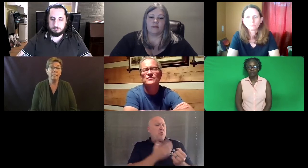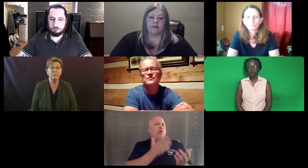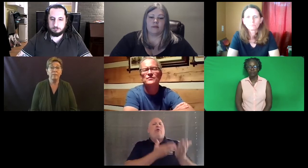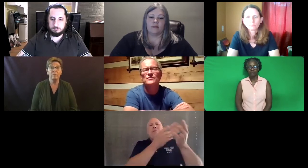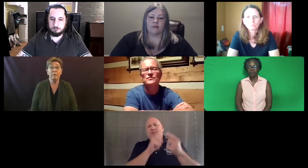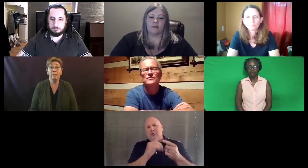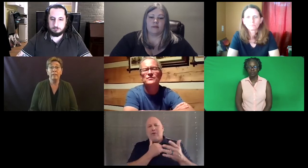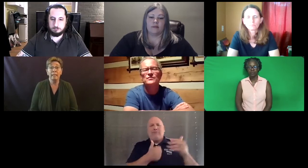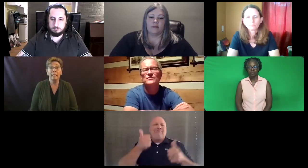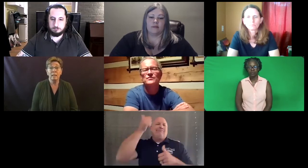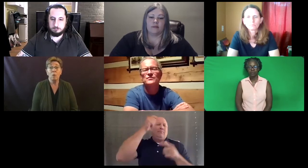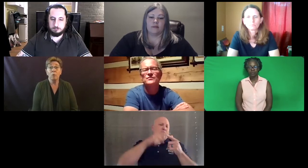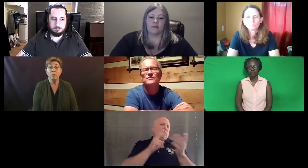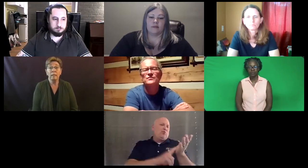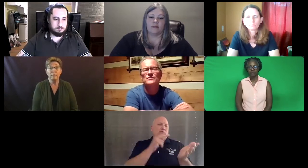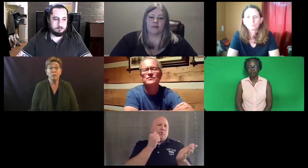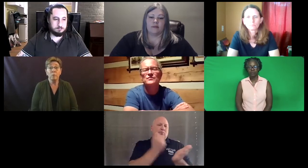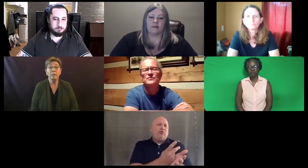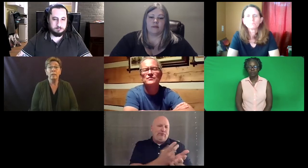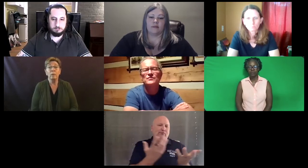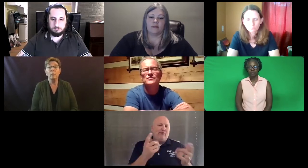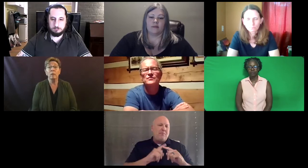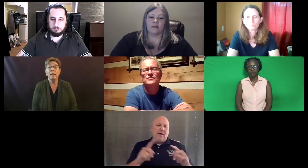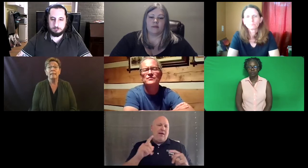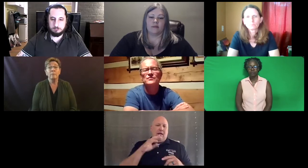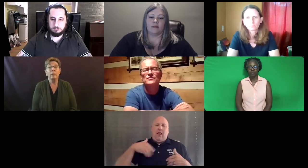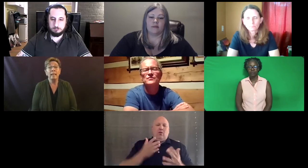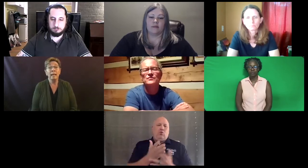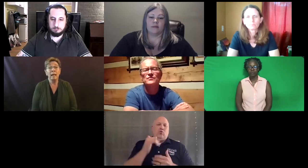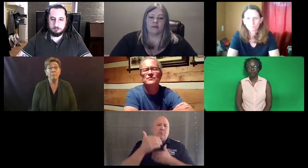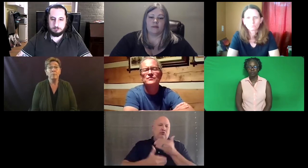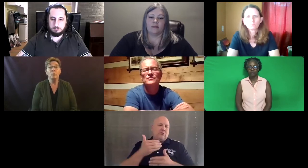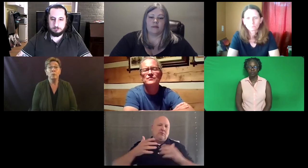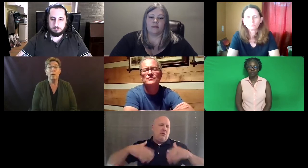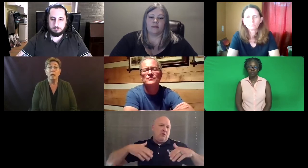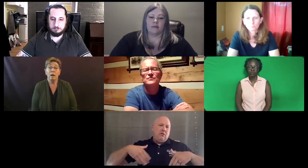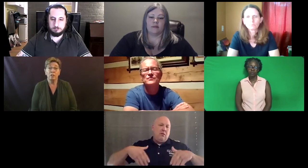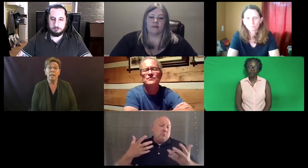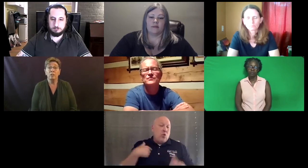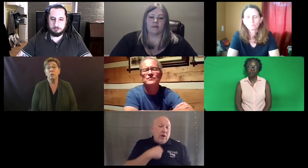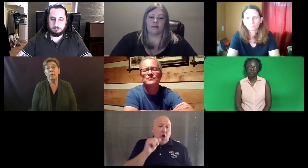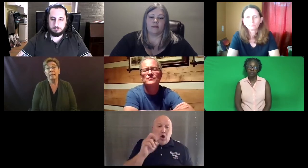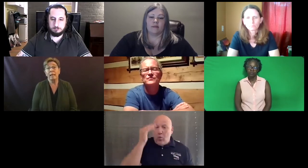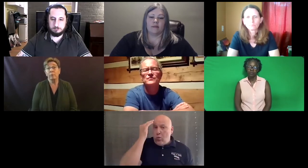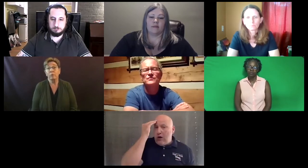If we feel it's worthy of our support then we will then bring that up to our State to get that approved.